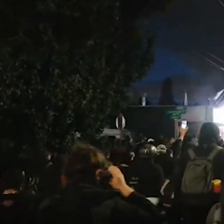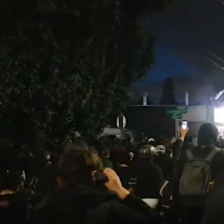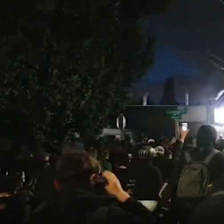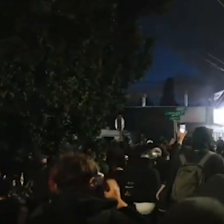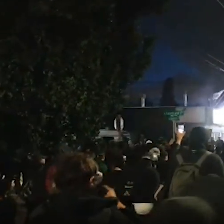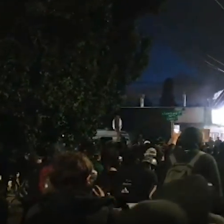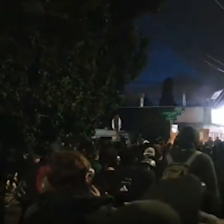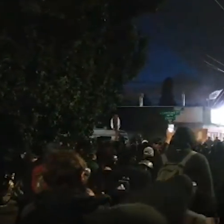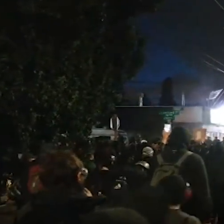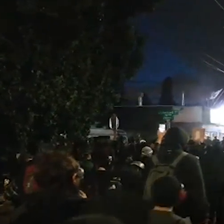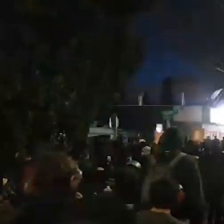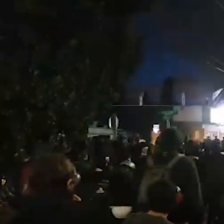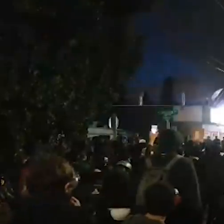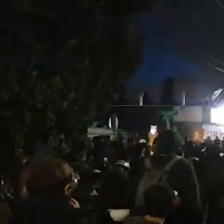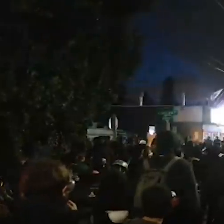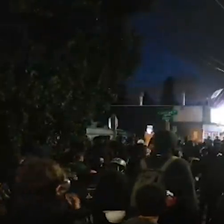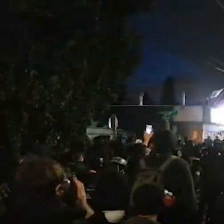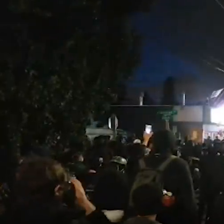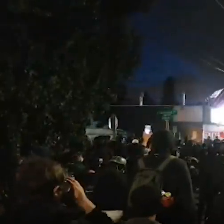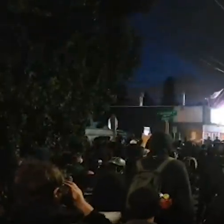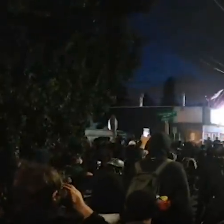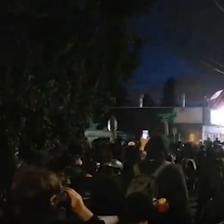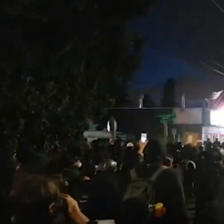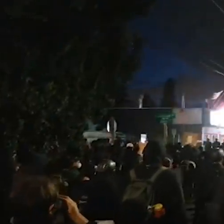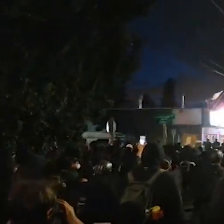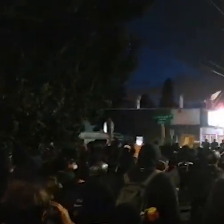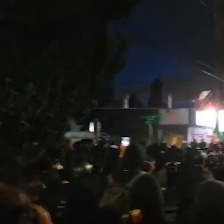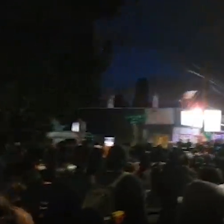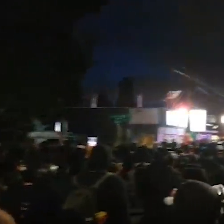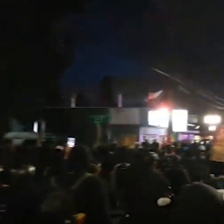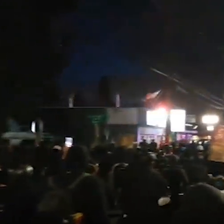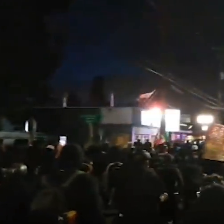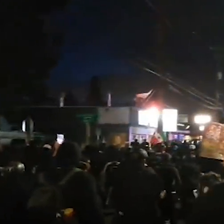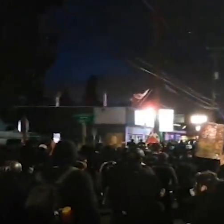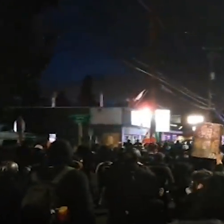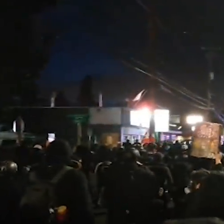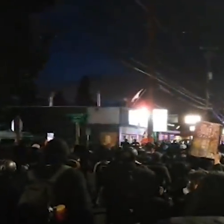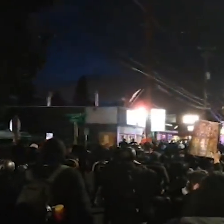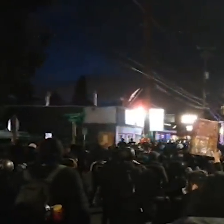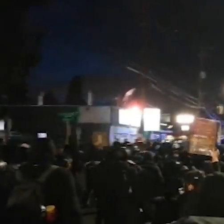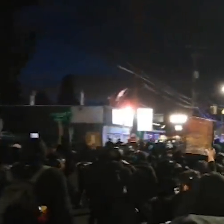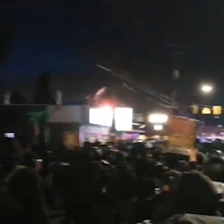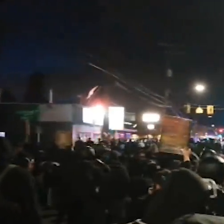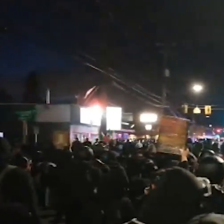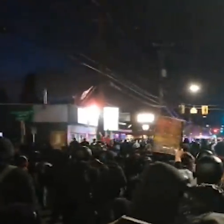over the course of over an hour. What is less apparent in these videos is